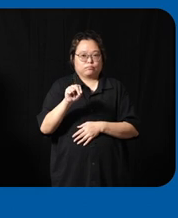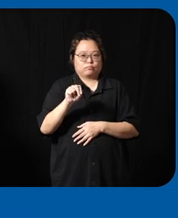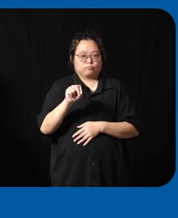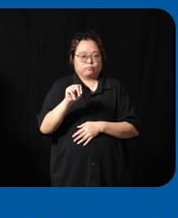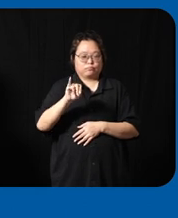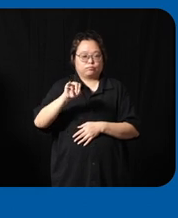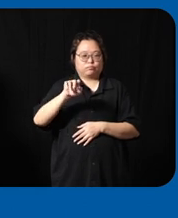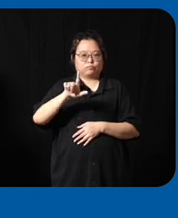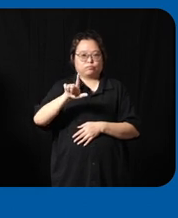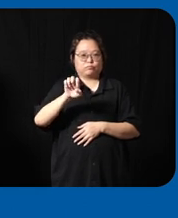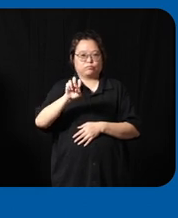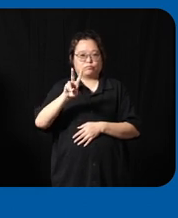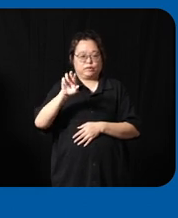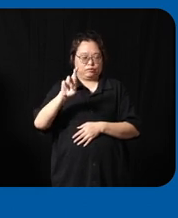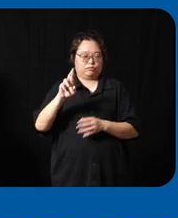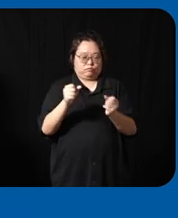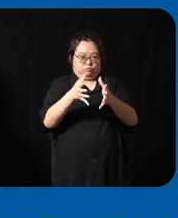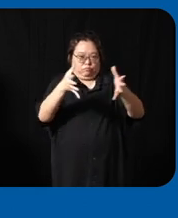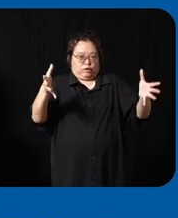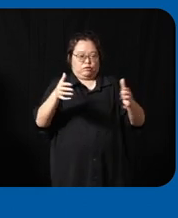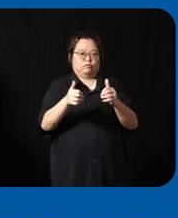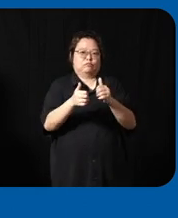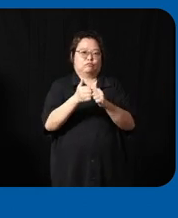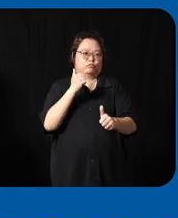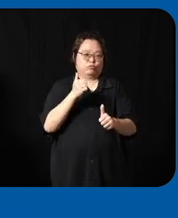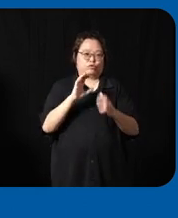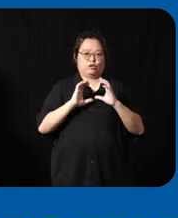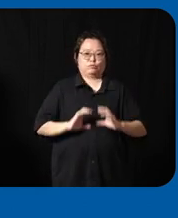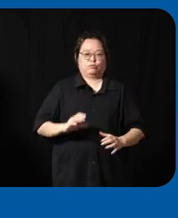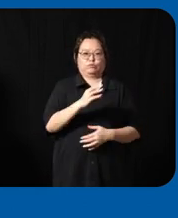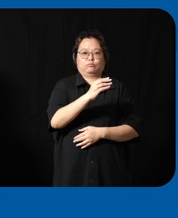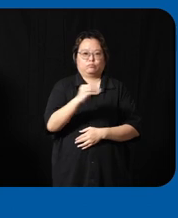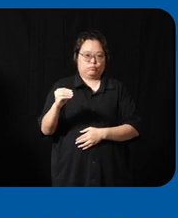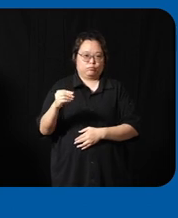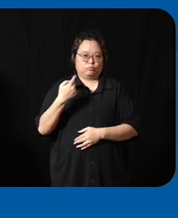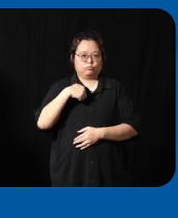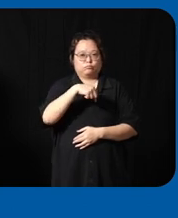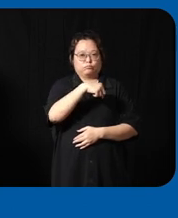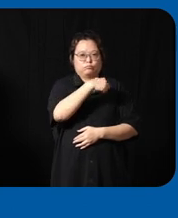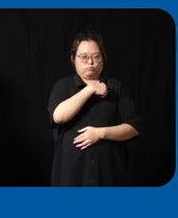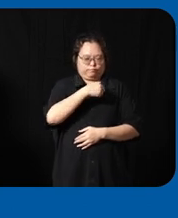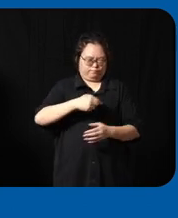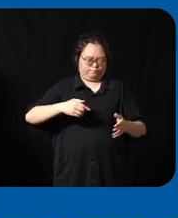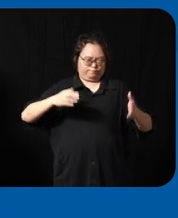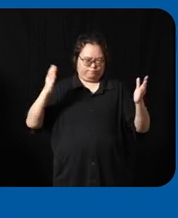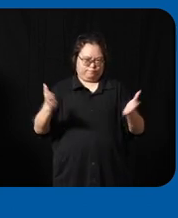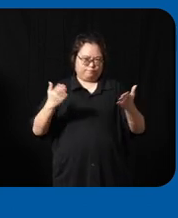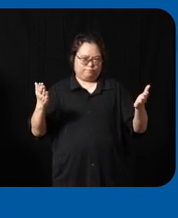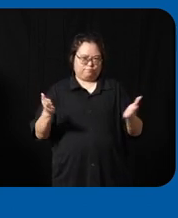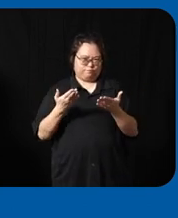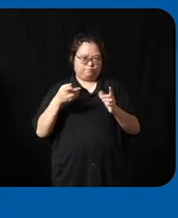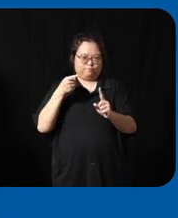largest consumer good companies uh we are strongly driven by our purpose which is to make sustainable